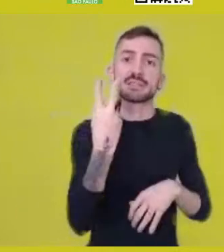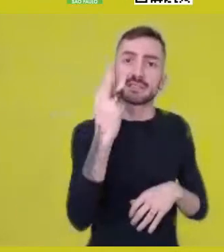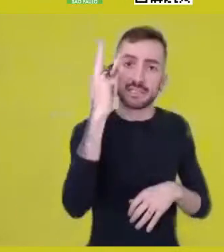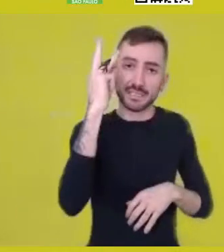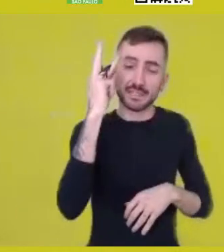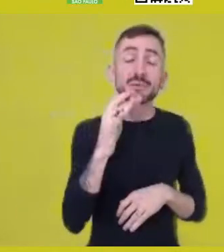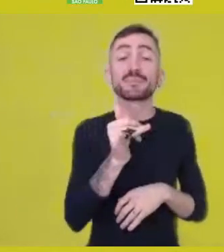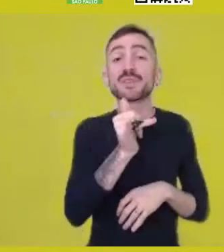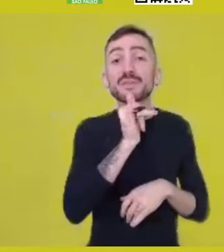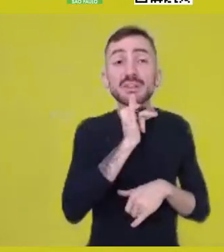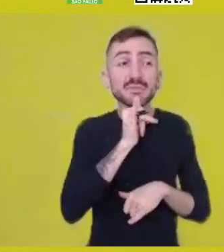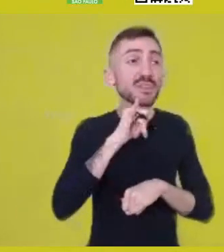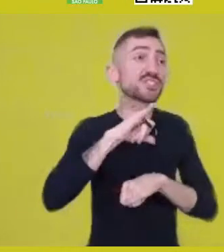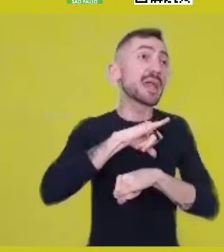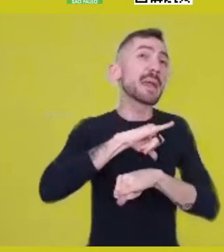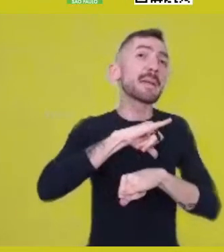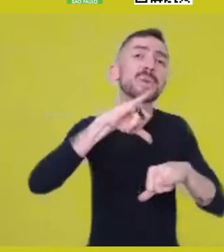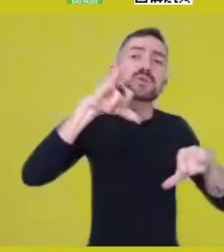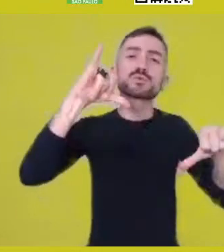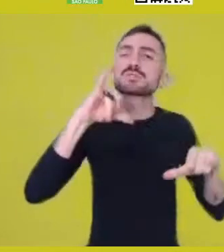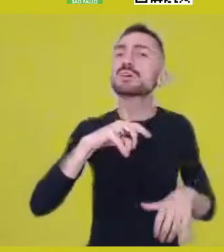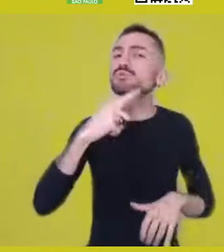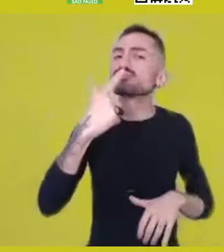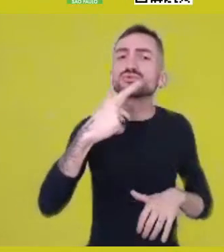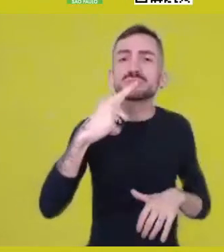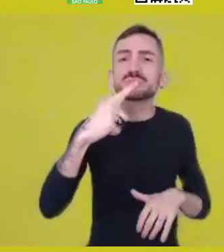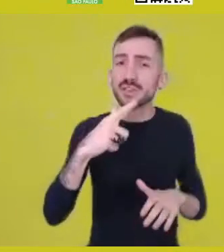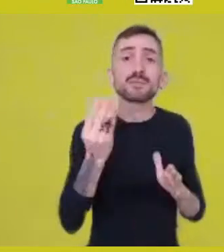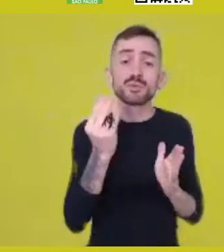as one of the most important Brazilian works -